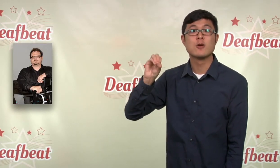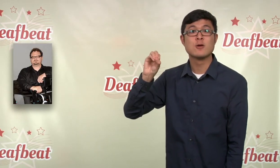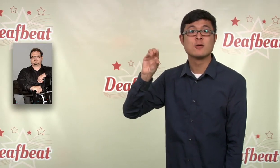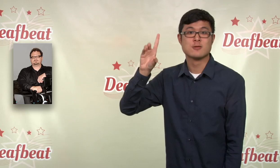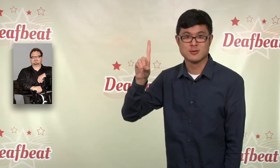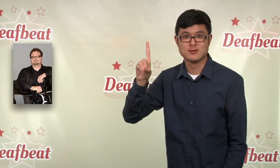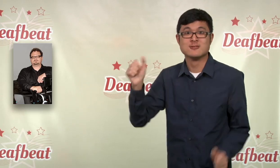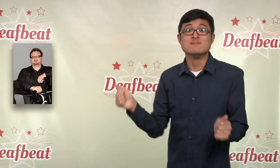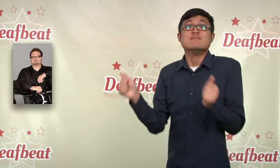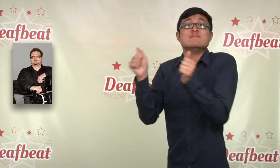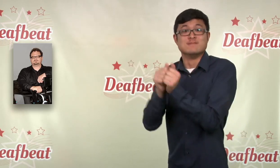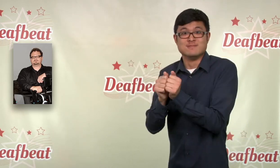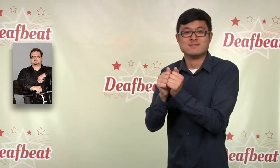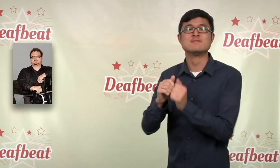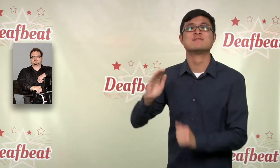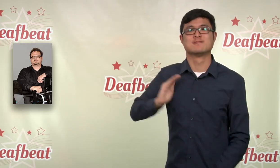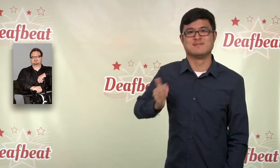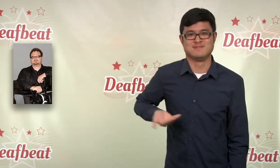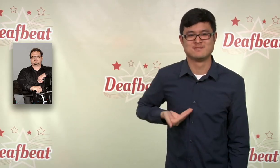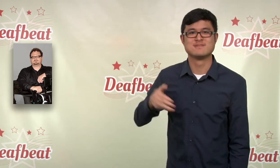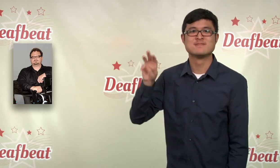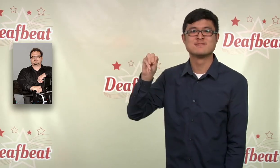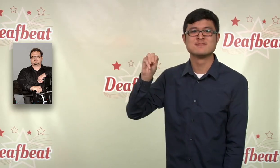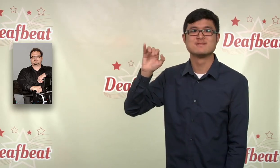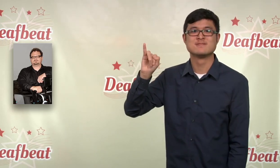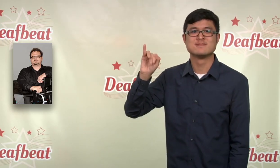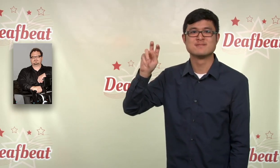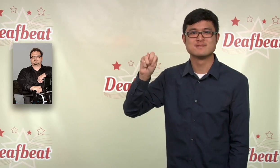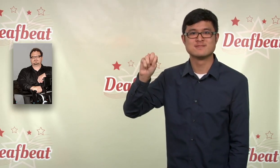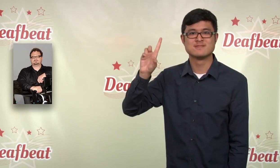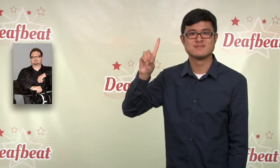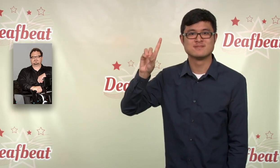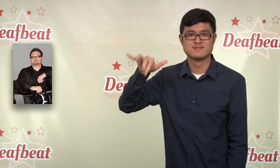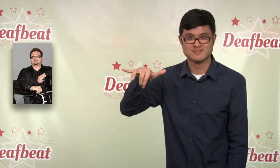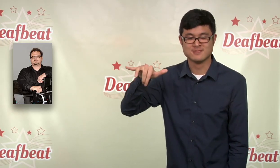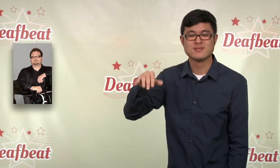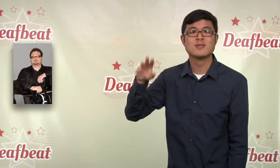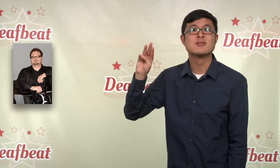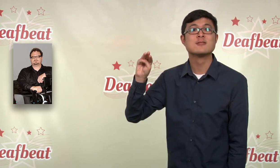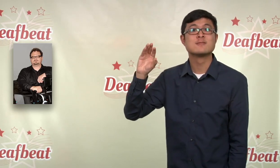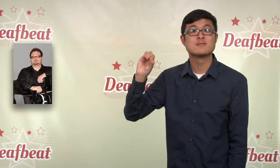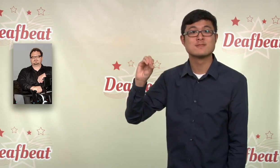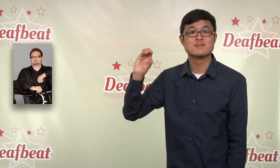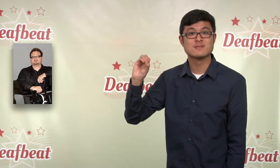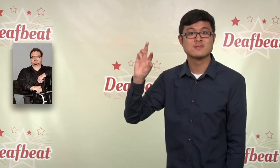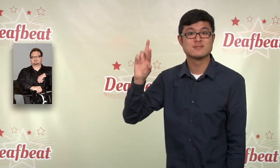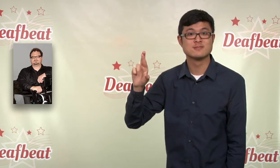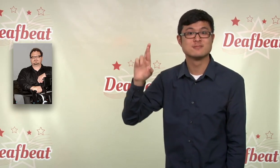that appeals to wide audiences - both young